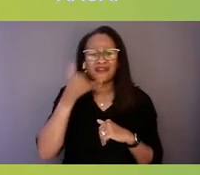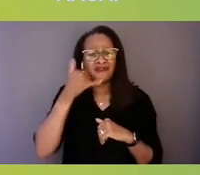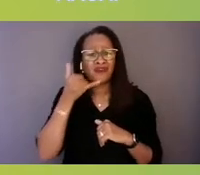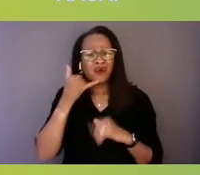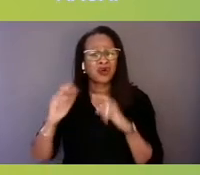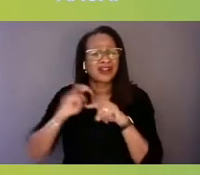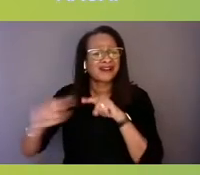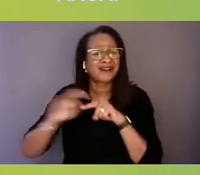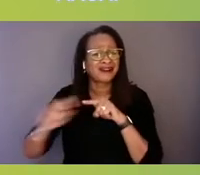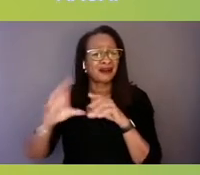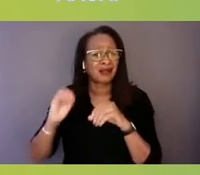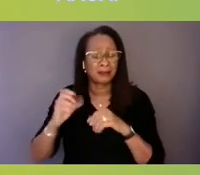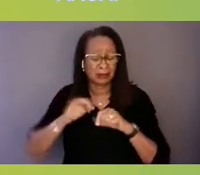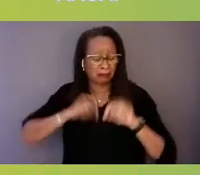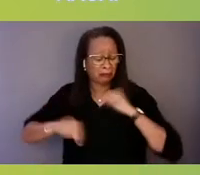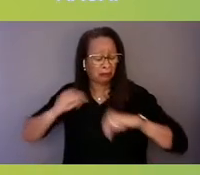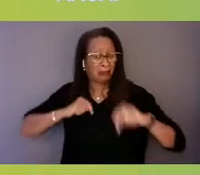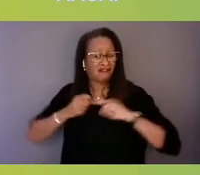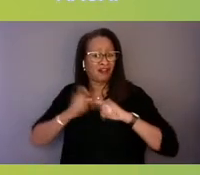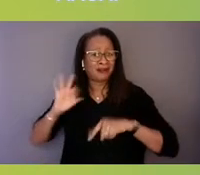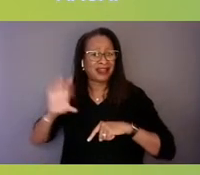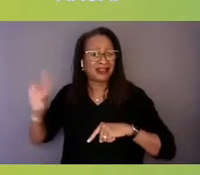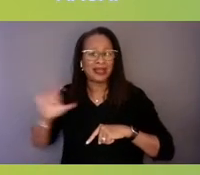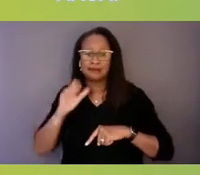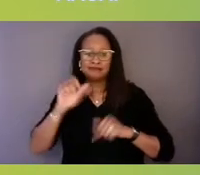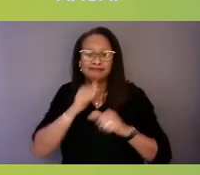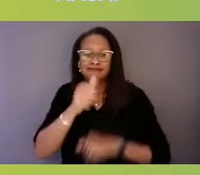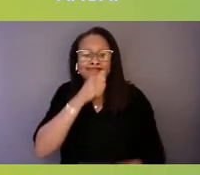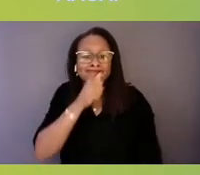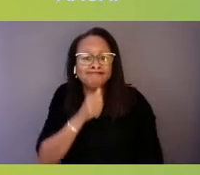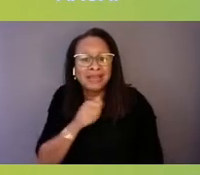That is intolerable, that needs to be changed.